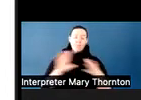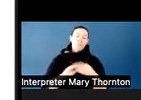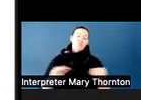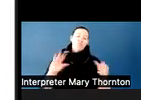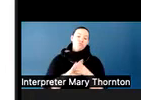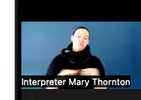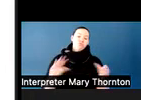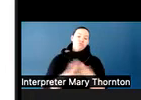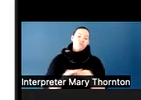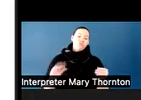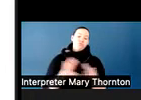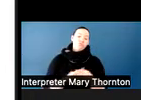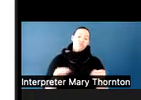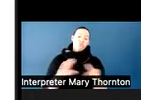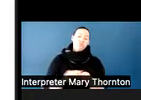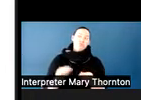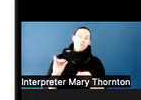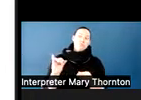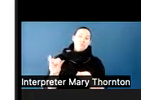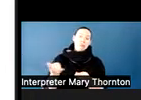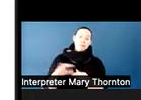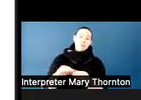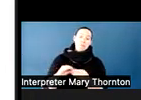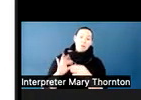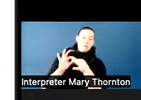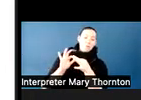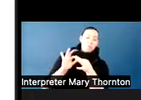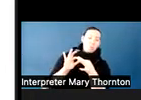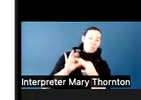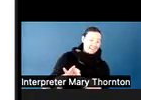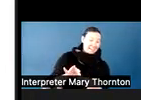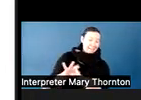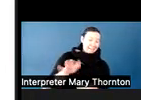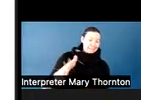maybe only closely related. Maybe coming to you and asking for accommodations